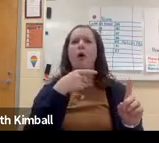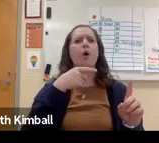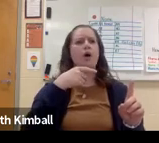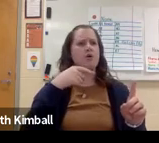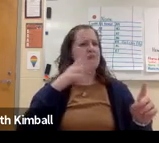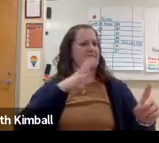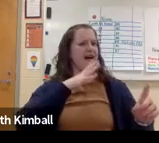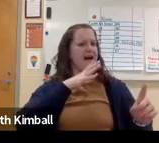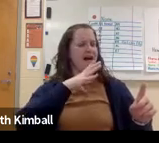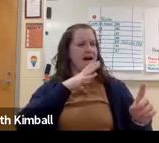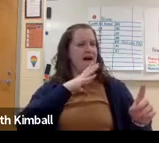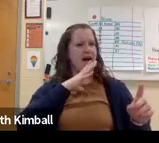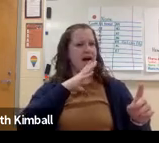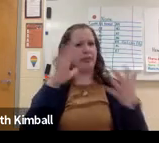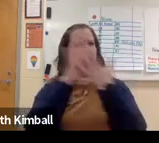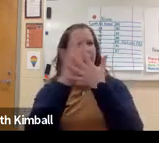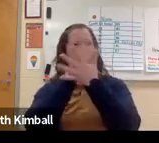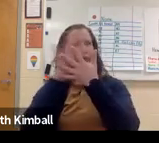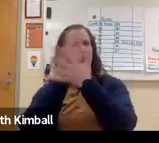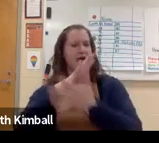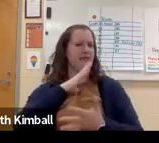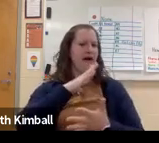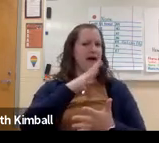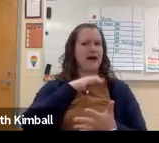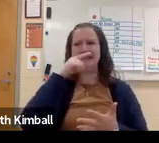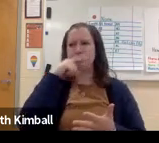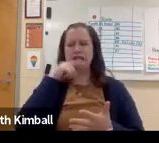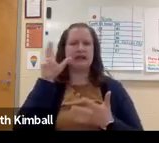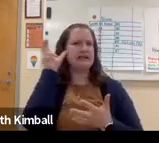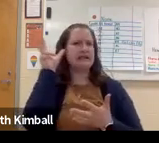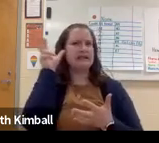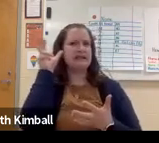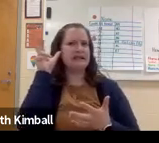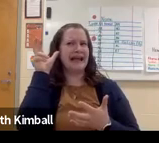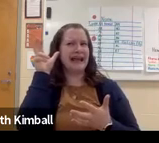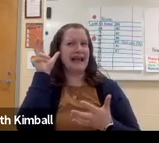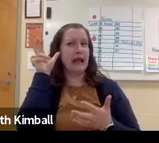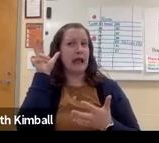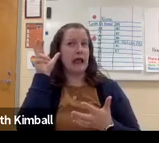They haven't even been previously diagnosed. And it may seem as if they're getting by.